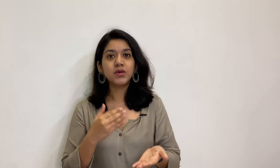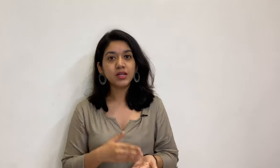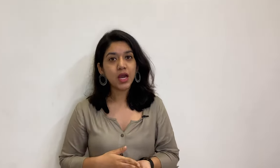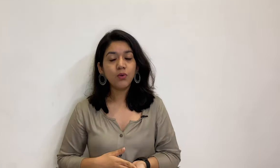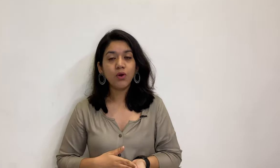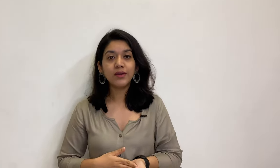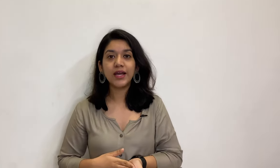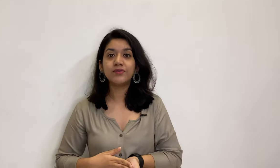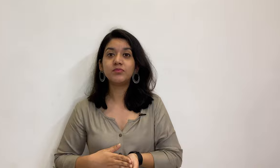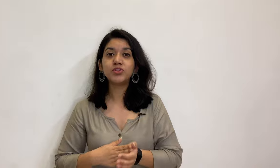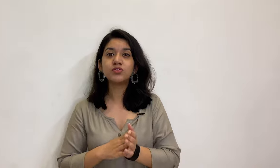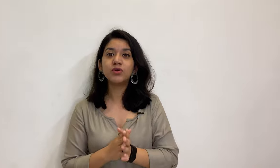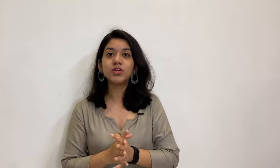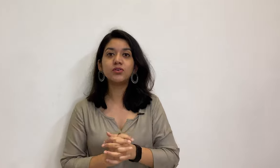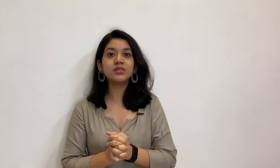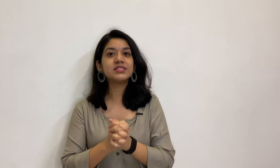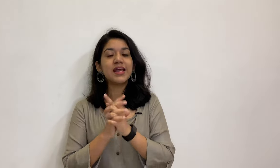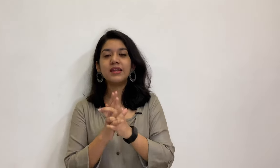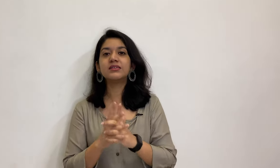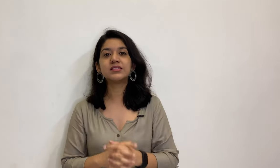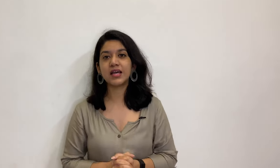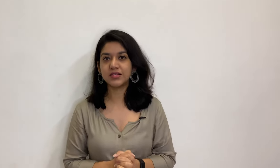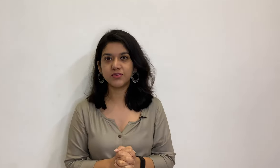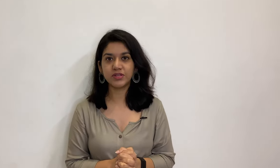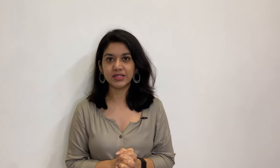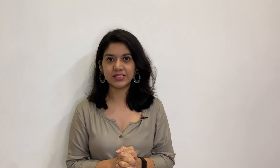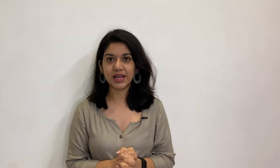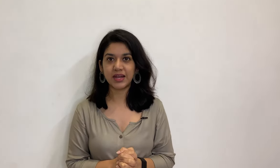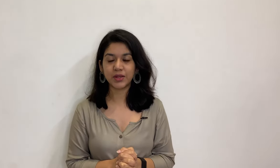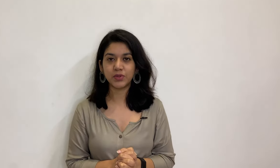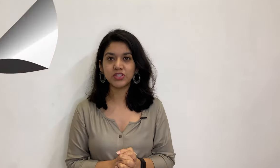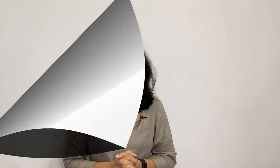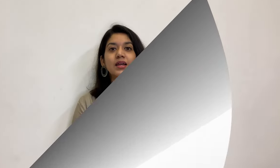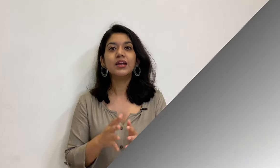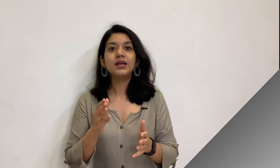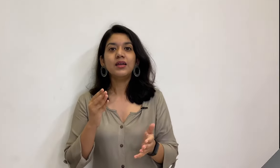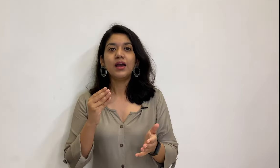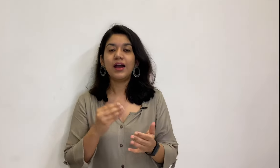but now on I will be showing you the standard signs of Indian Sign Language